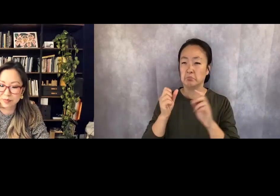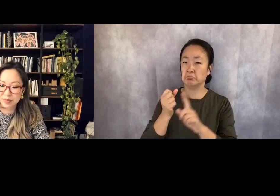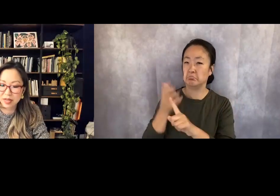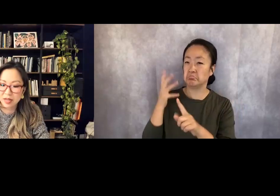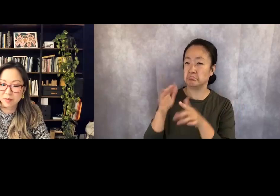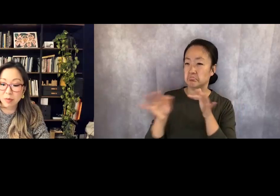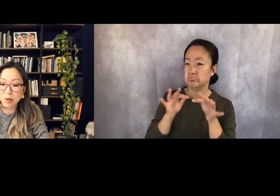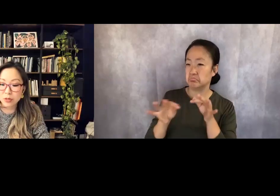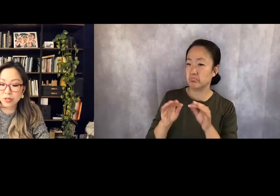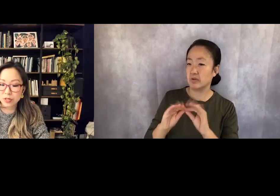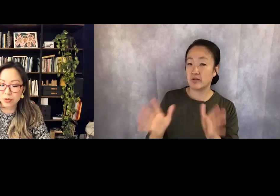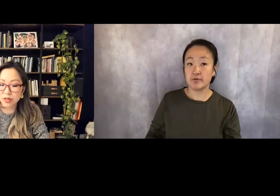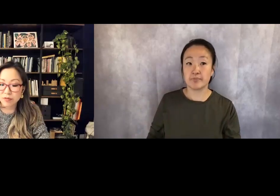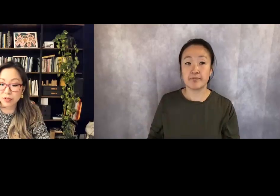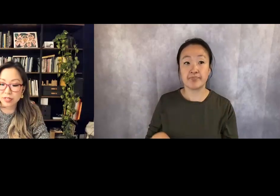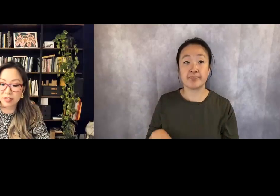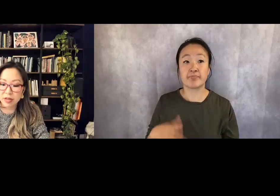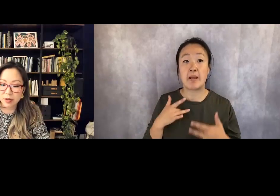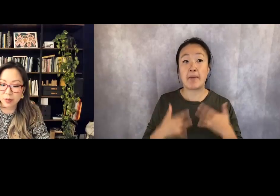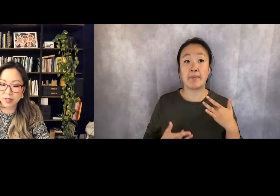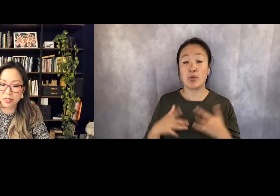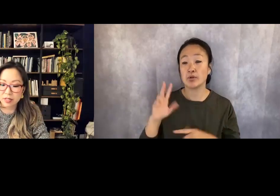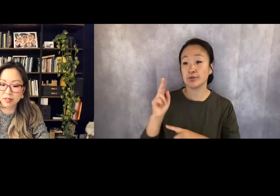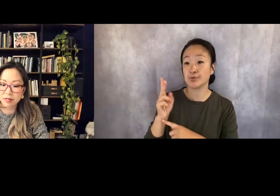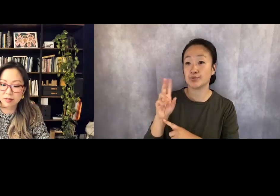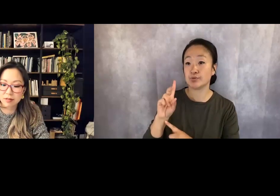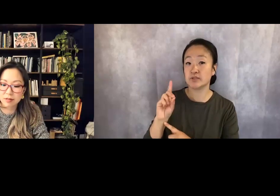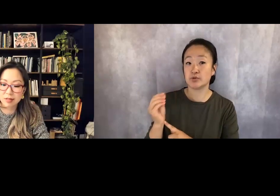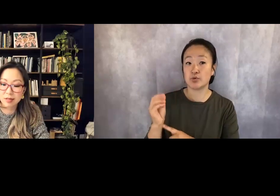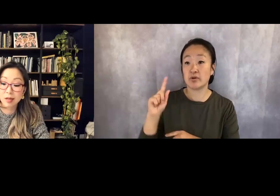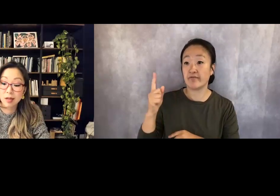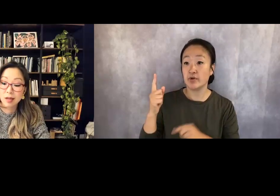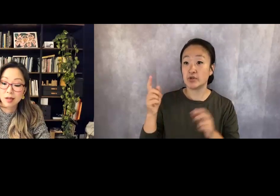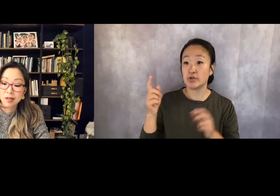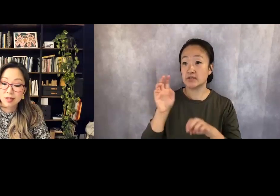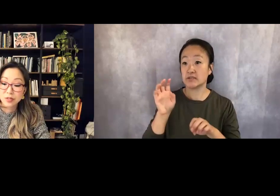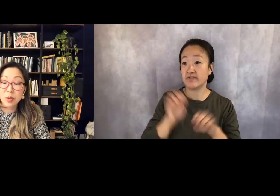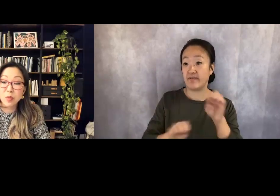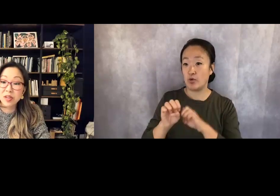Bipolar 2 Disorder: First Evaluation.